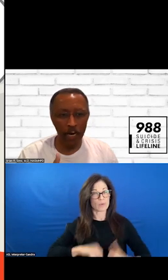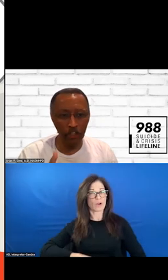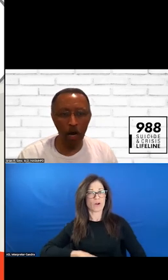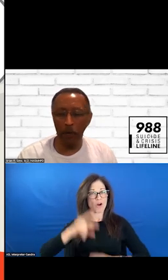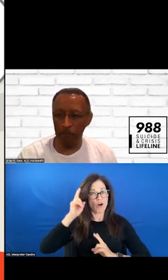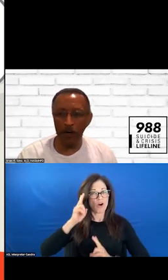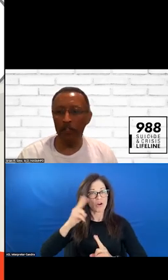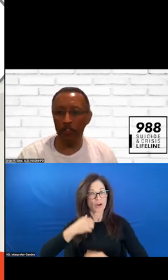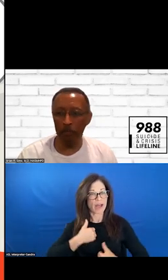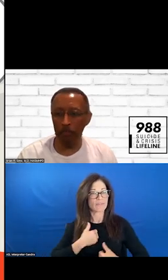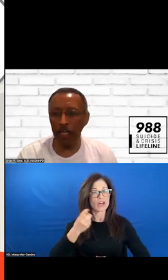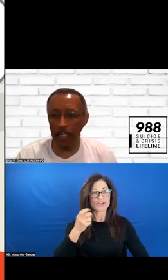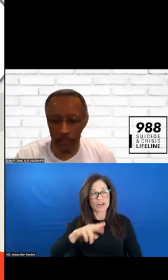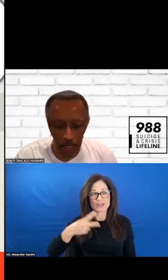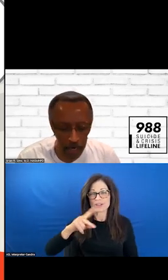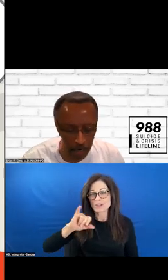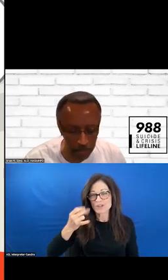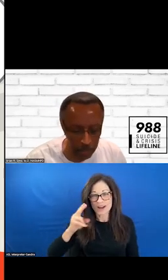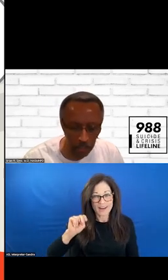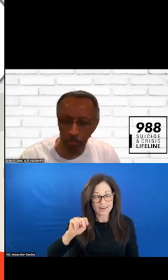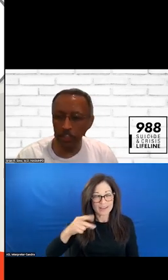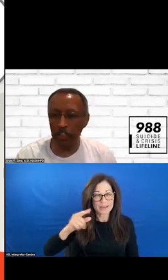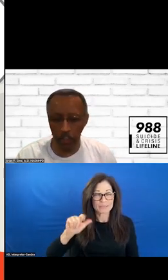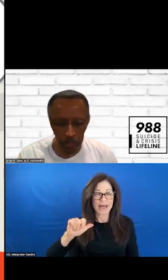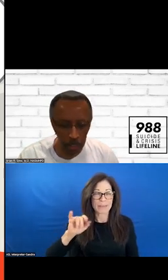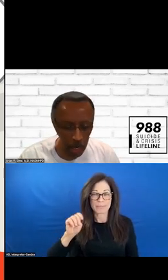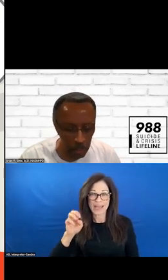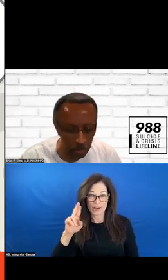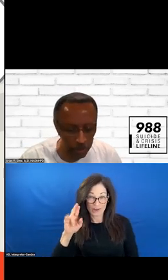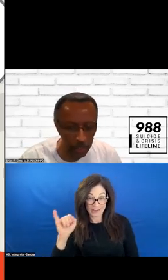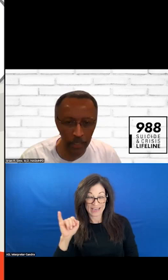DOCTOR JOHN PALMEIRE WHO IS THE KEYNOTE PRESENTATION LATER.